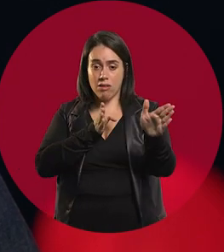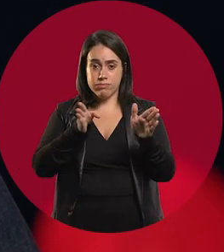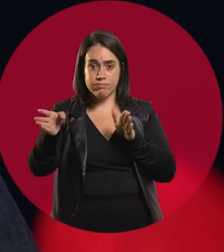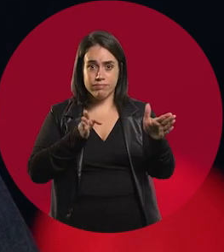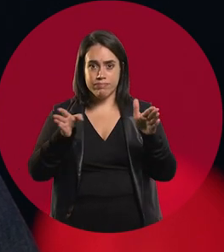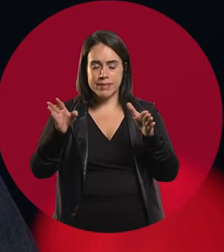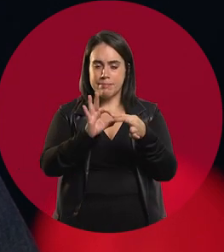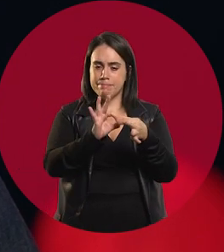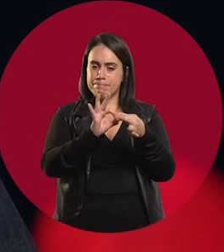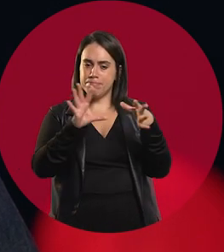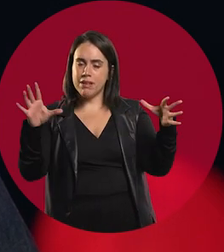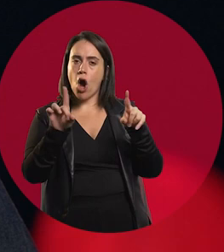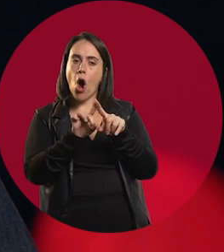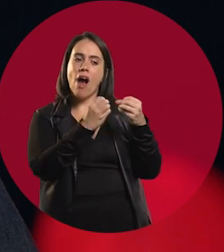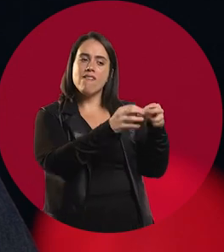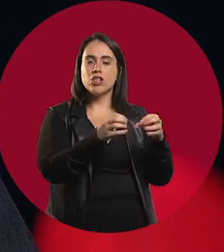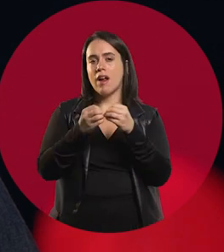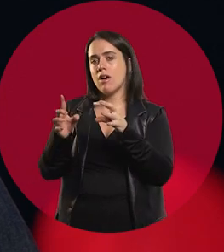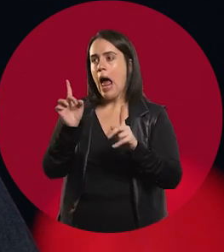and give up an activity.